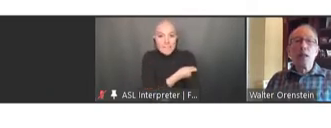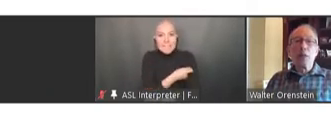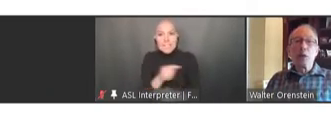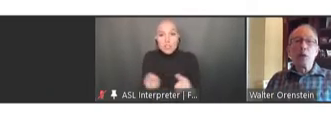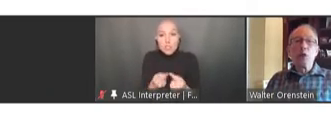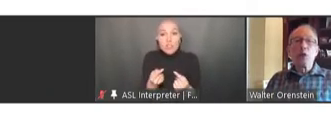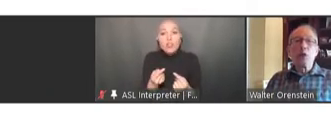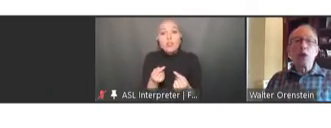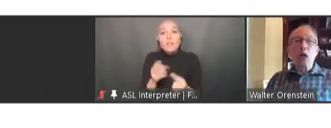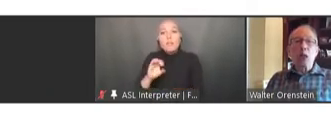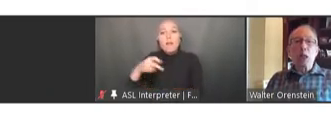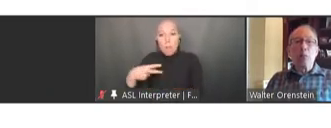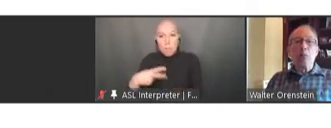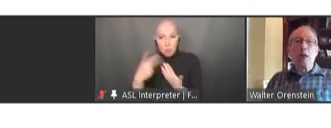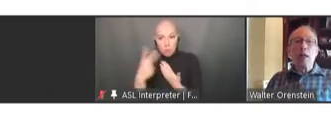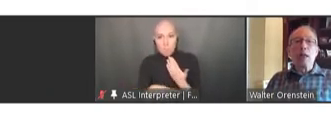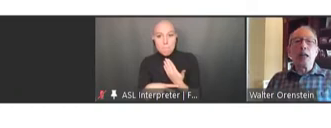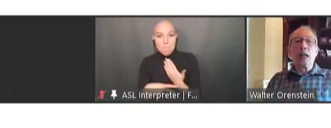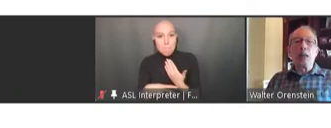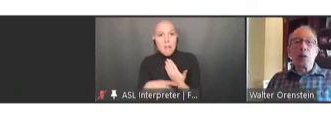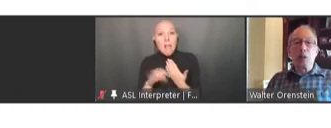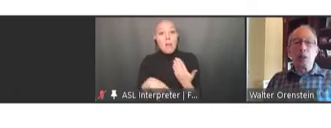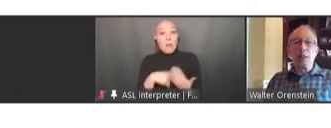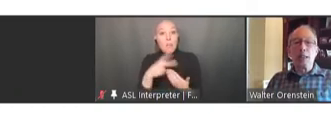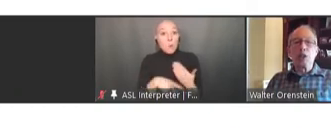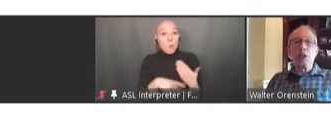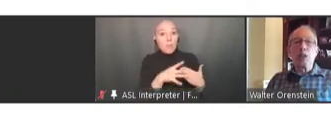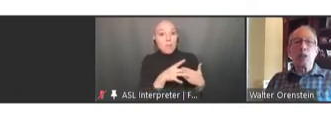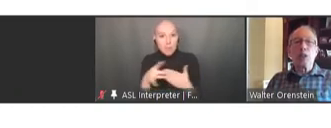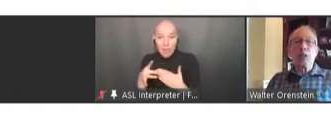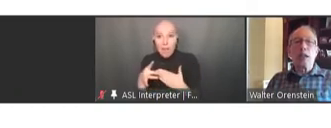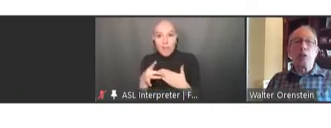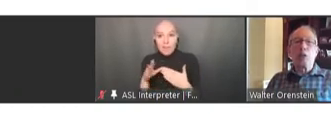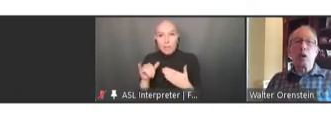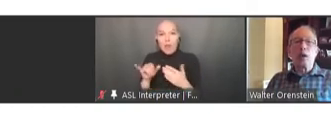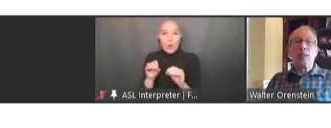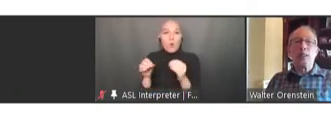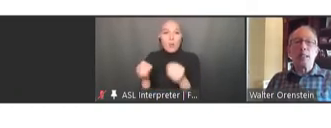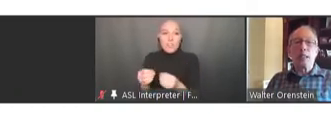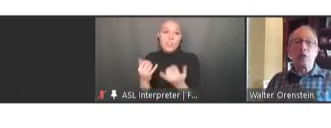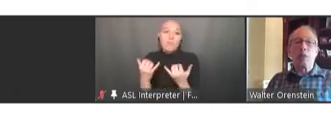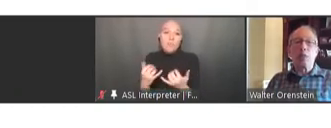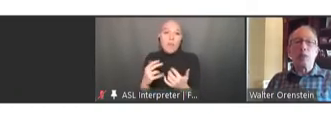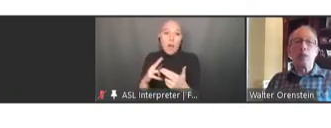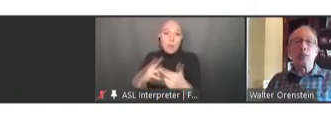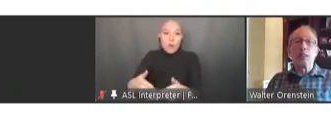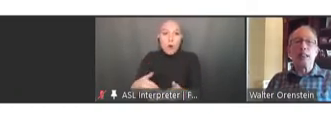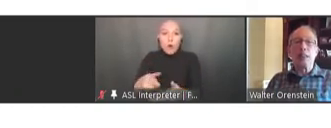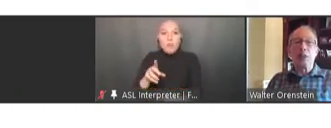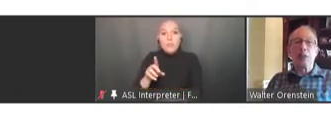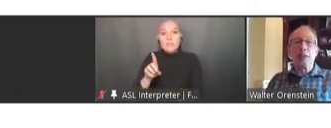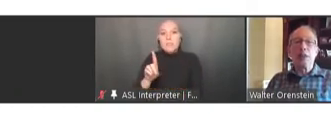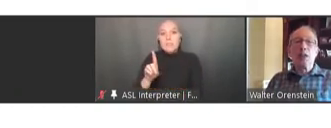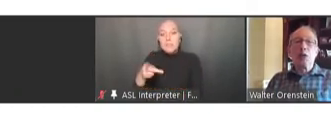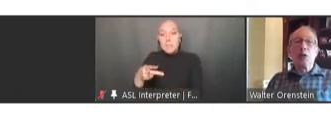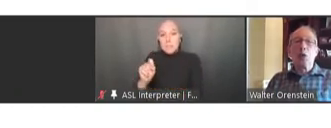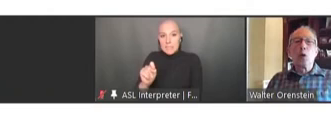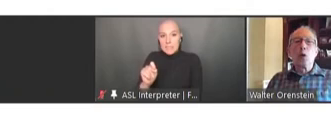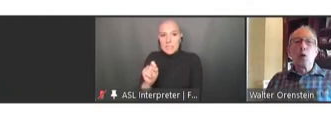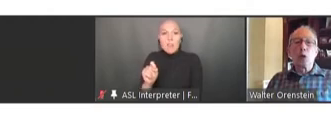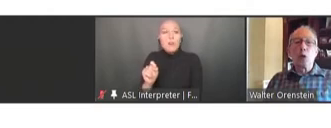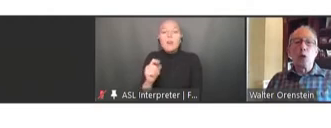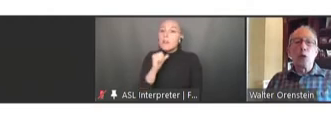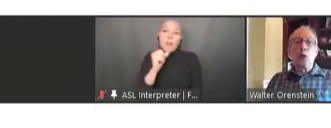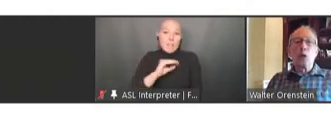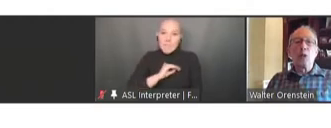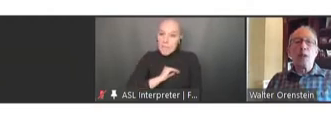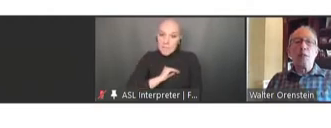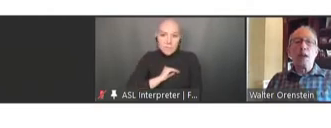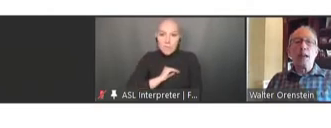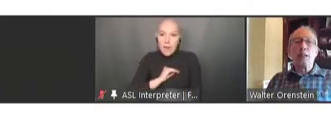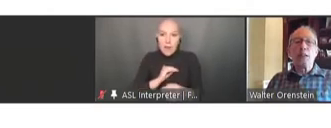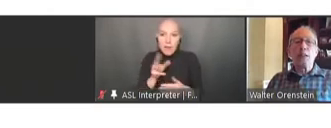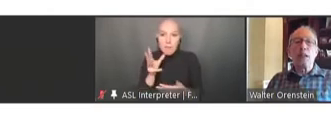This was led by an organization of dissatisfied parents together who were concerned that vaccines